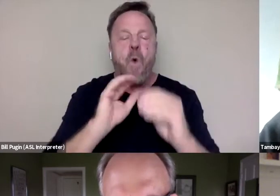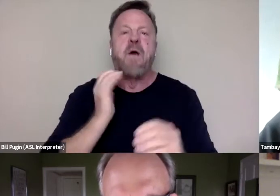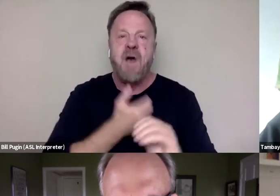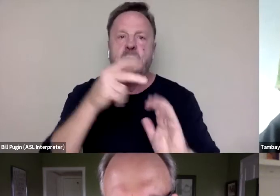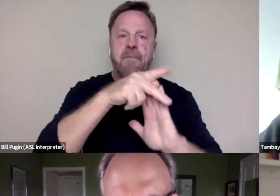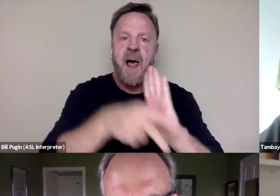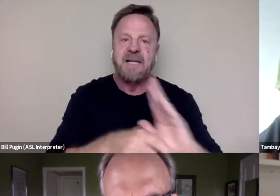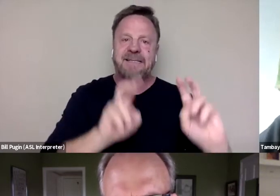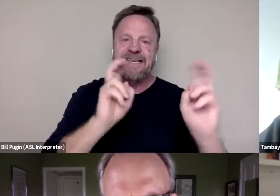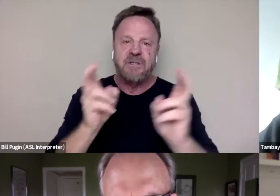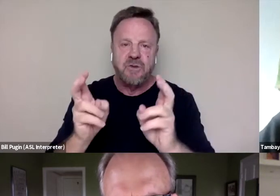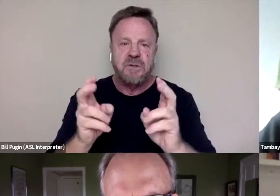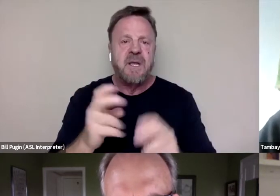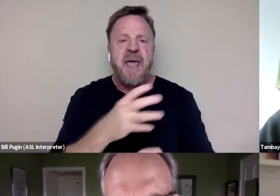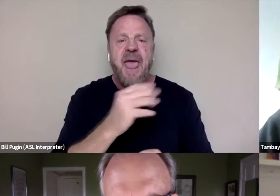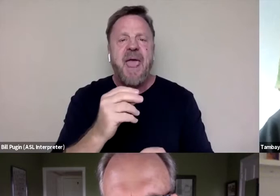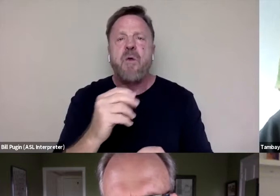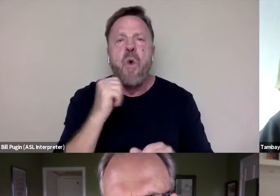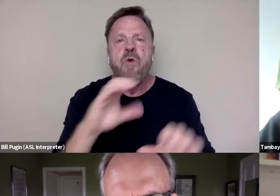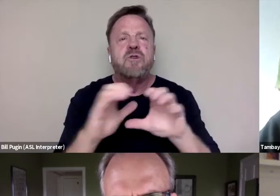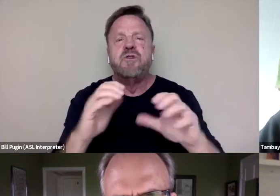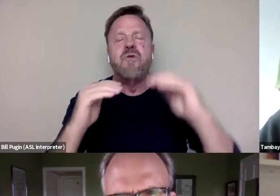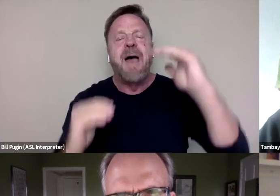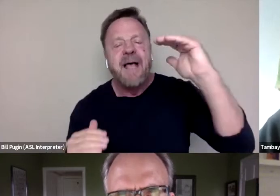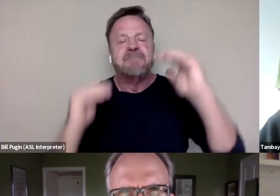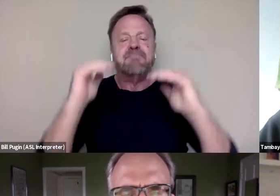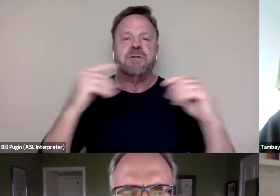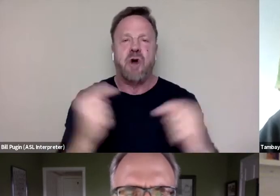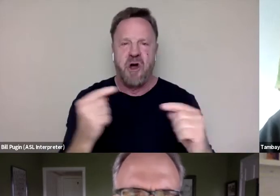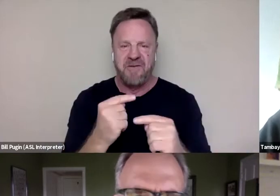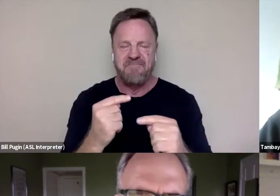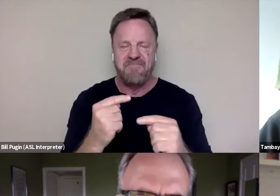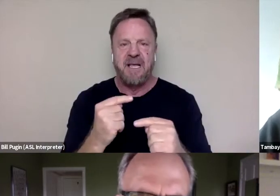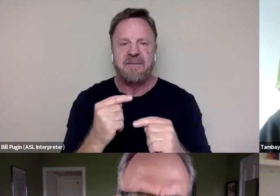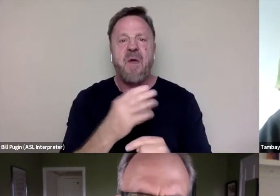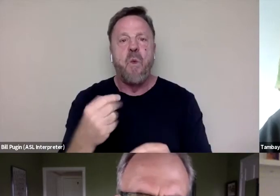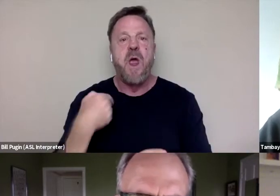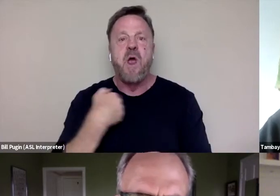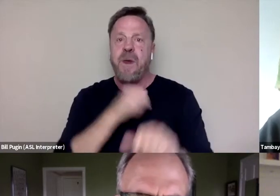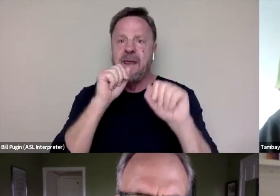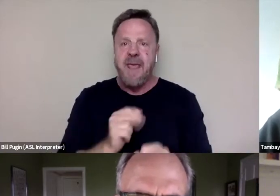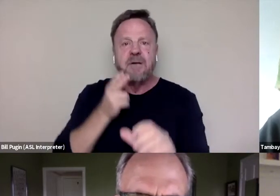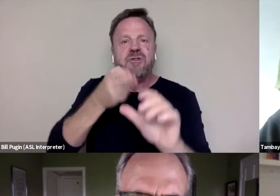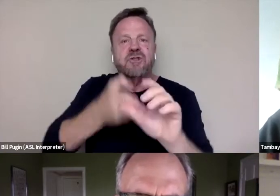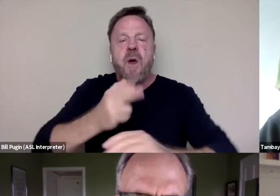and who will not do as much harm and where we are at the table to then push